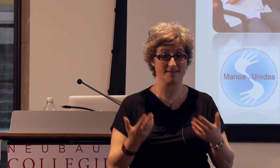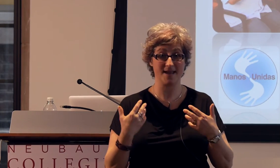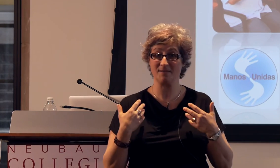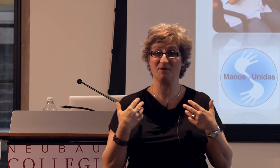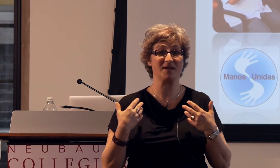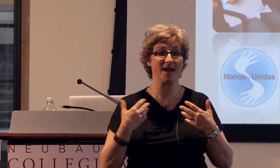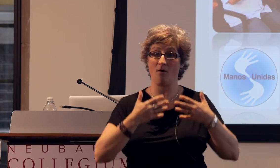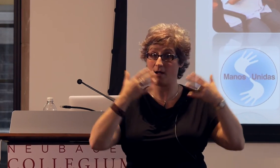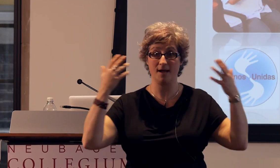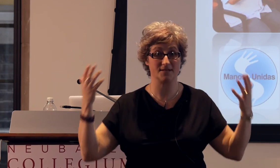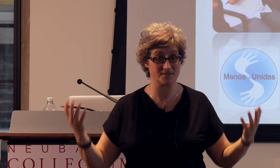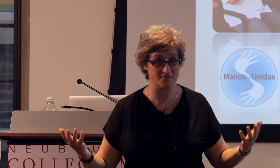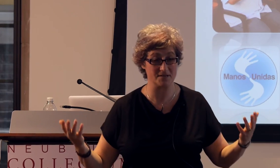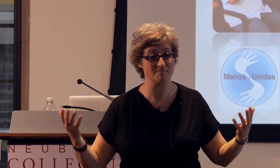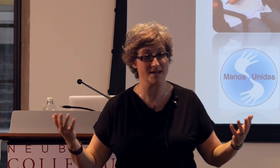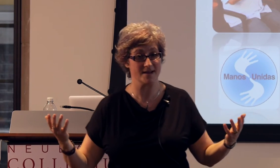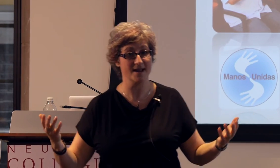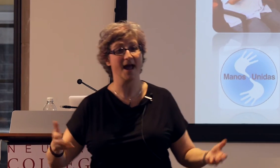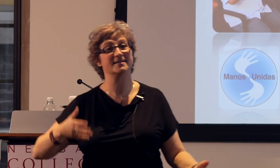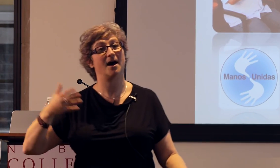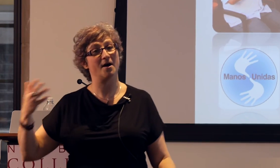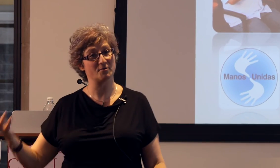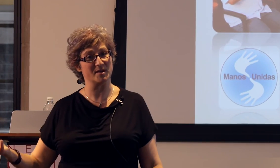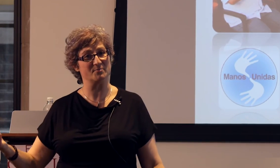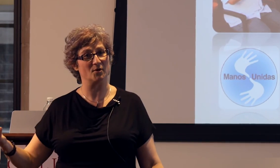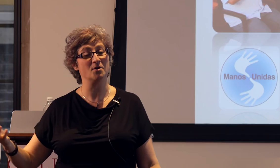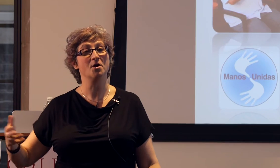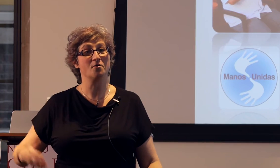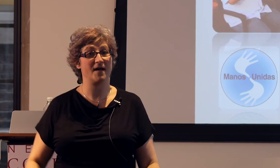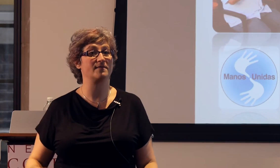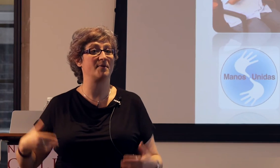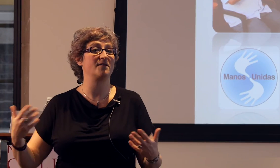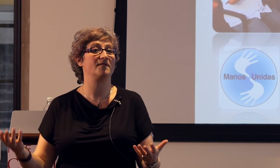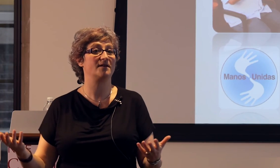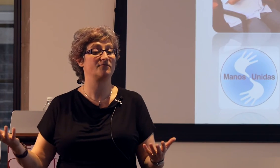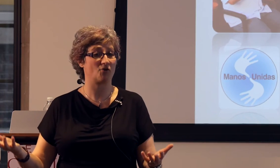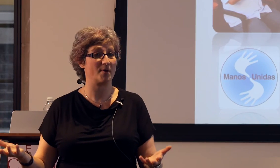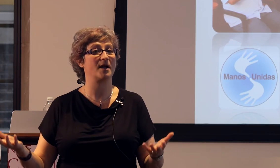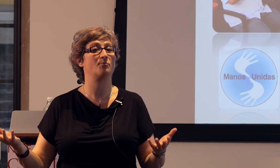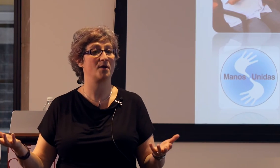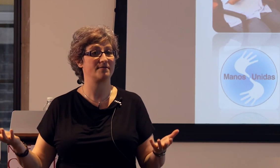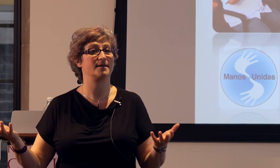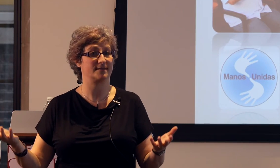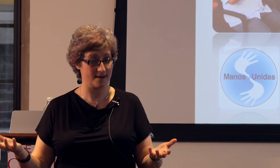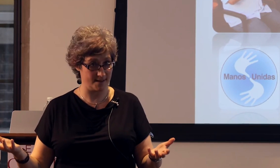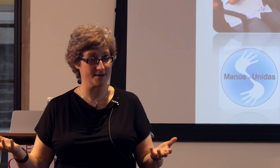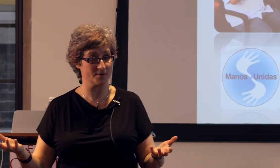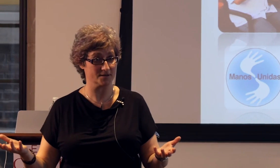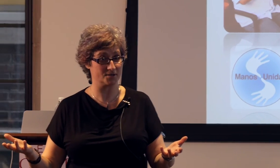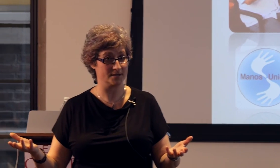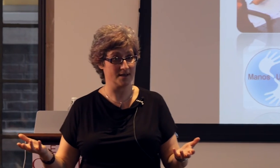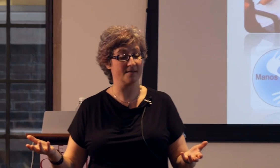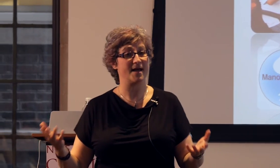because they communicate all kinds of stuff to me and to other people who've had the benefit of growing up with a sign language.